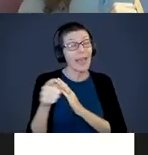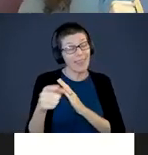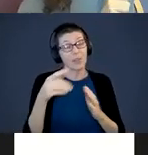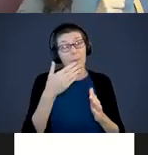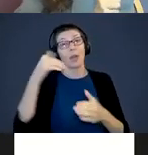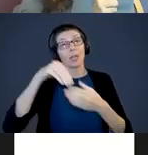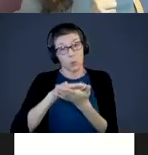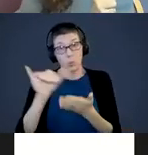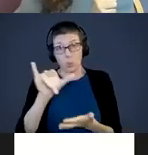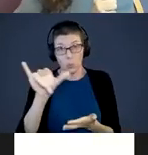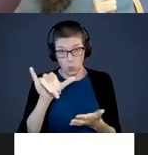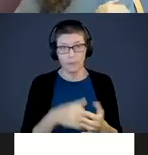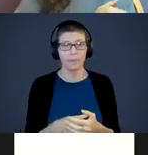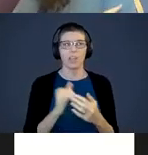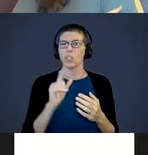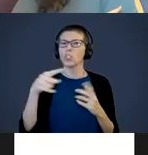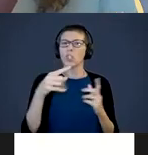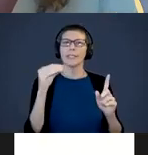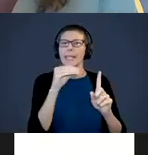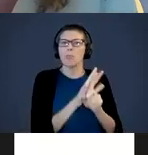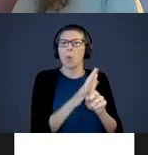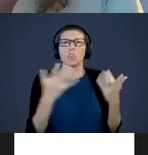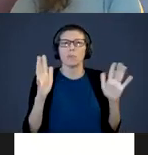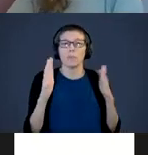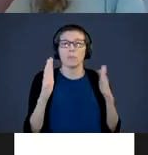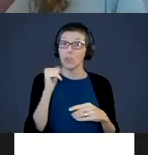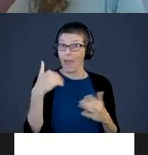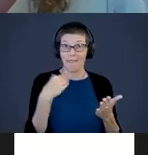So just the exposure alone. If you don't have money to get books,